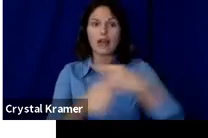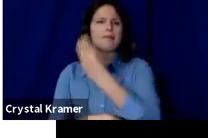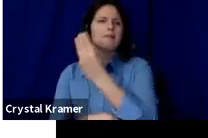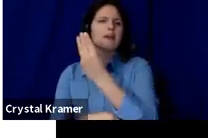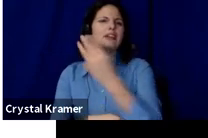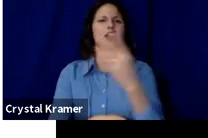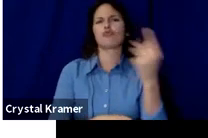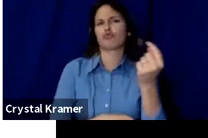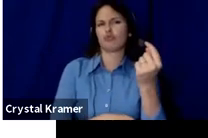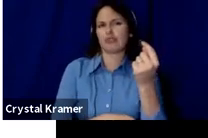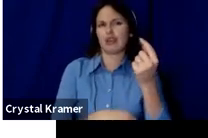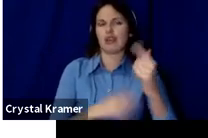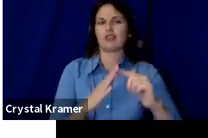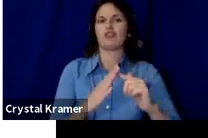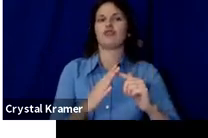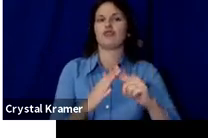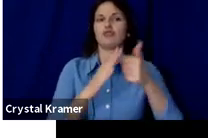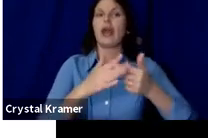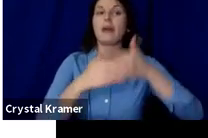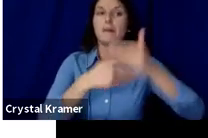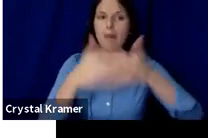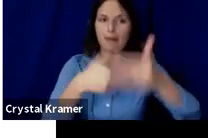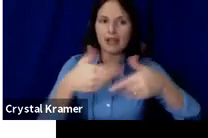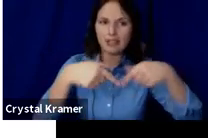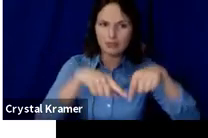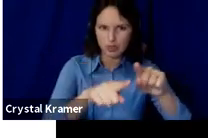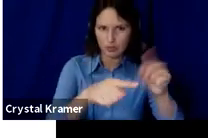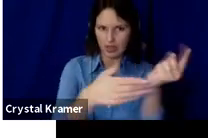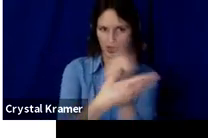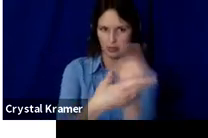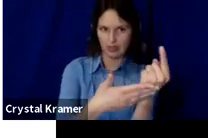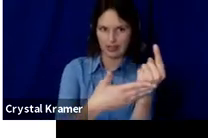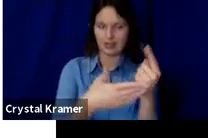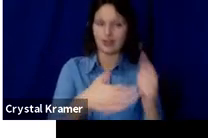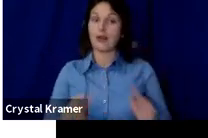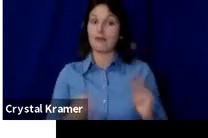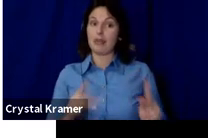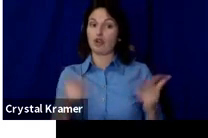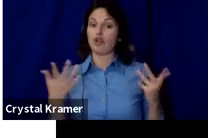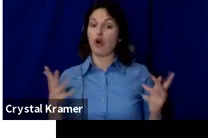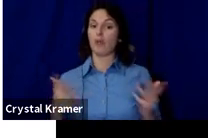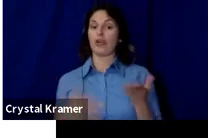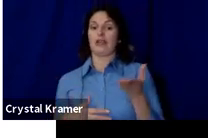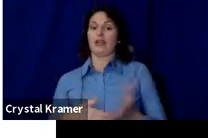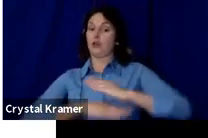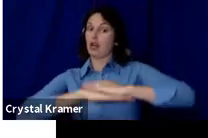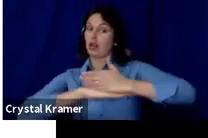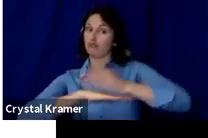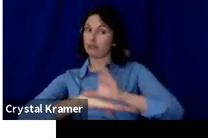That allows people who are at a computer doing work a chance to immediately act on the asks